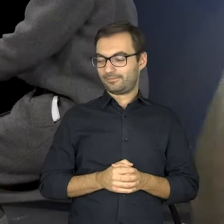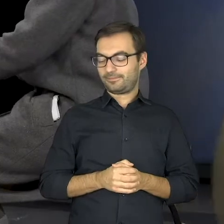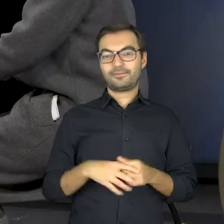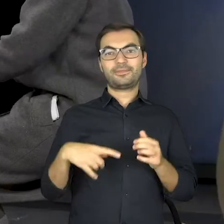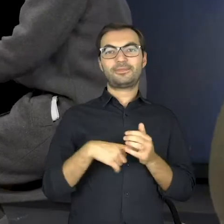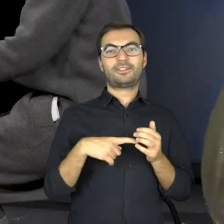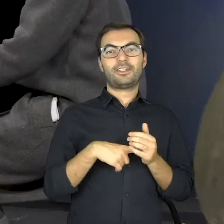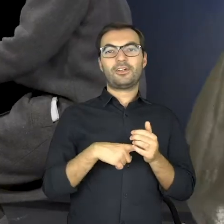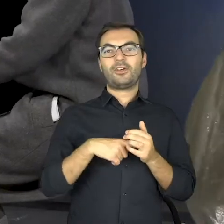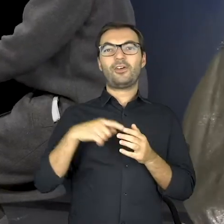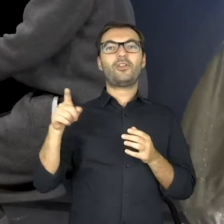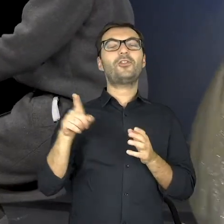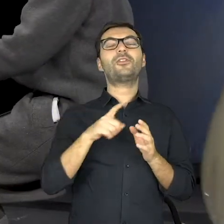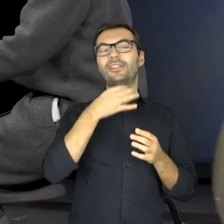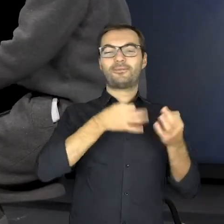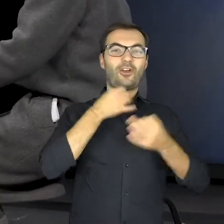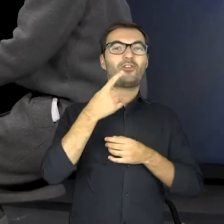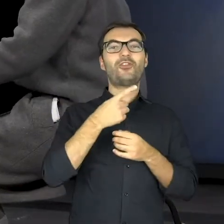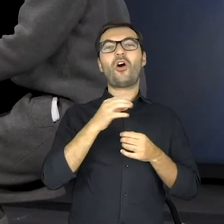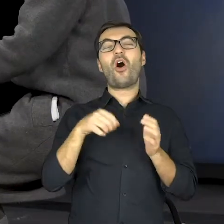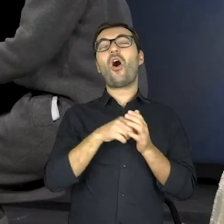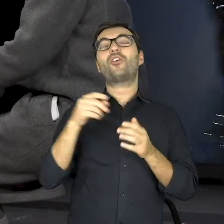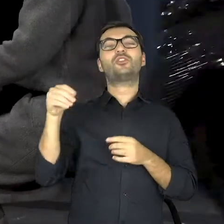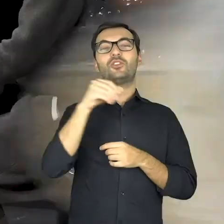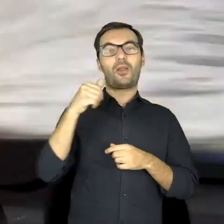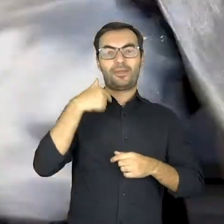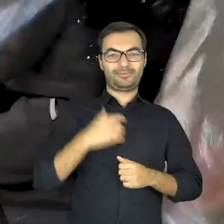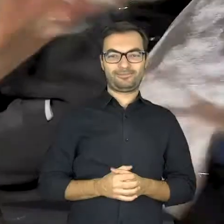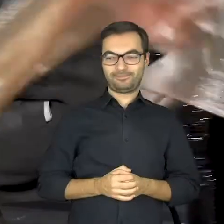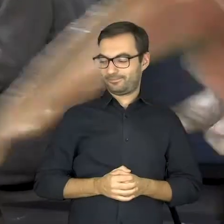Do-sol-mi